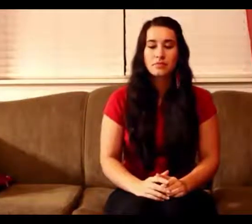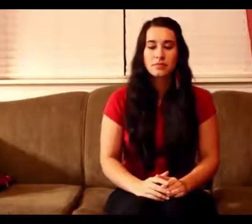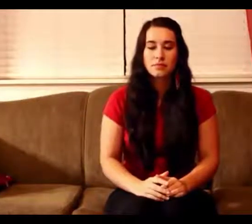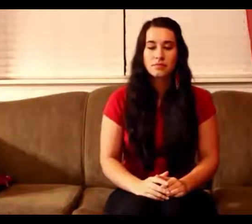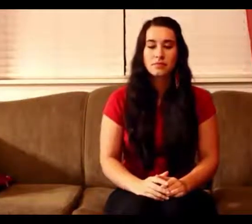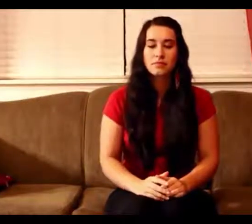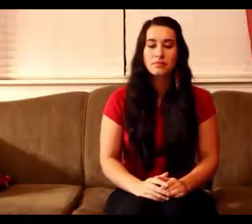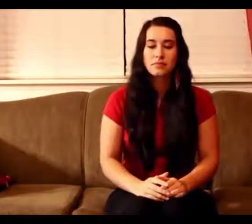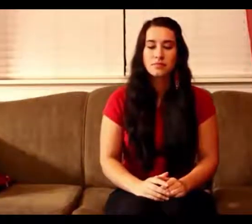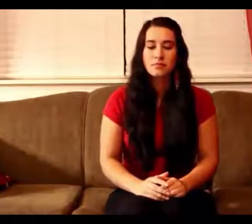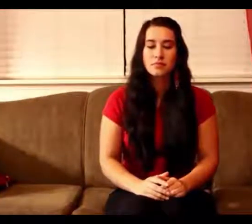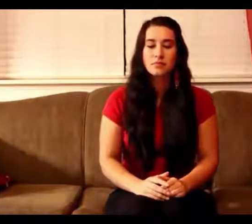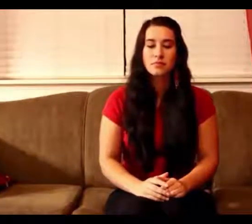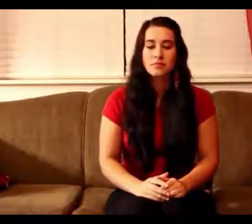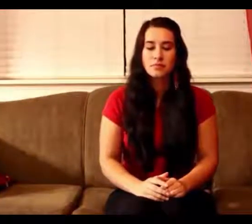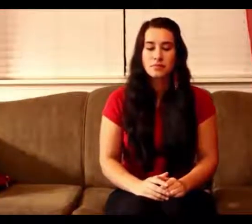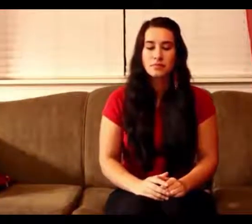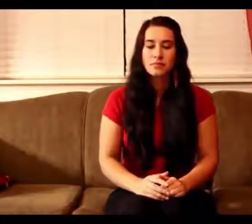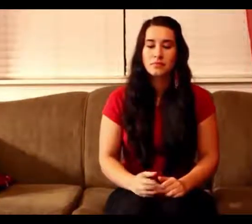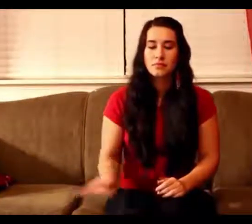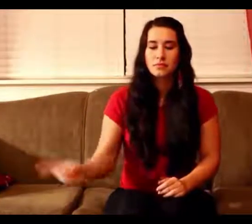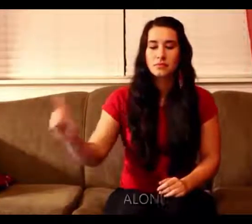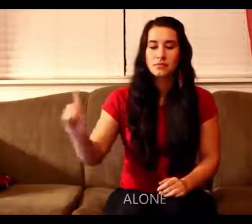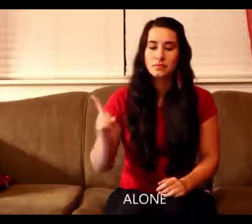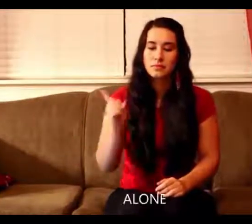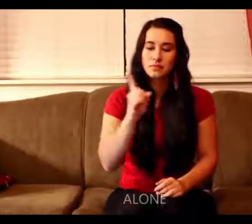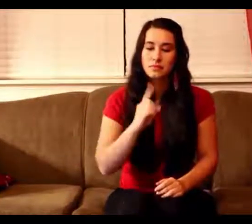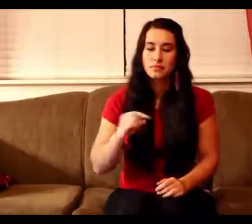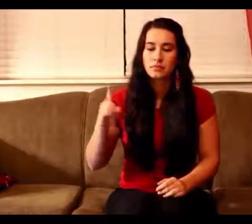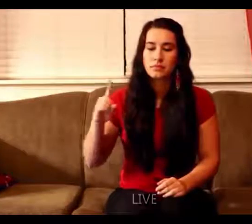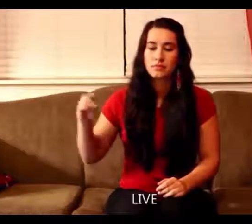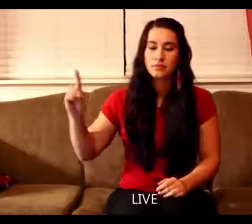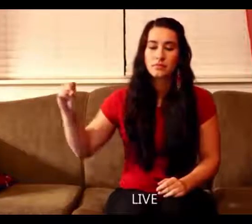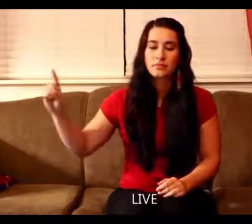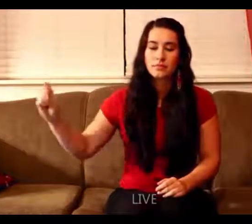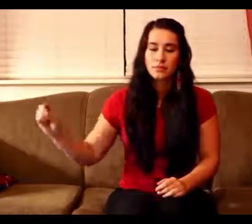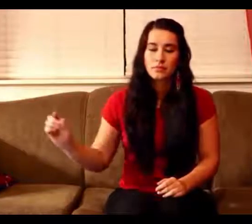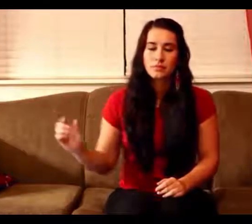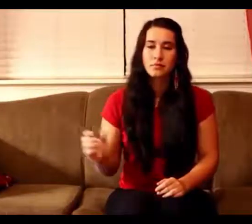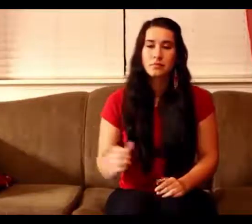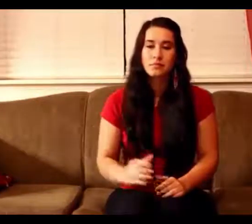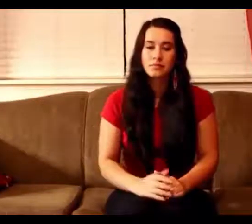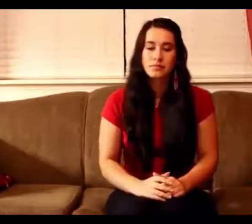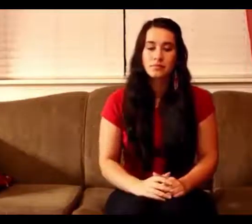Yea, Just to Live